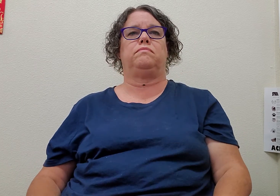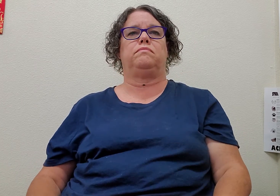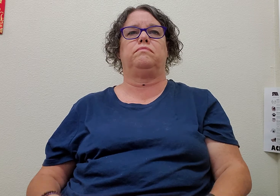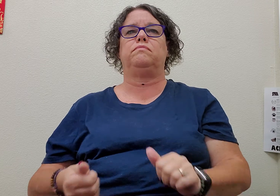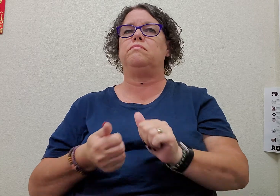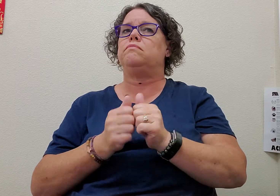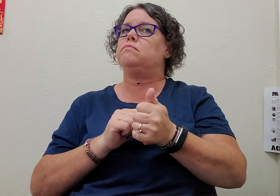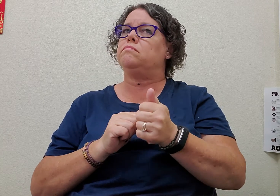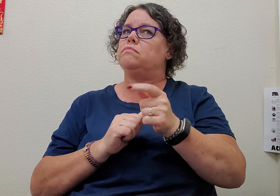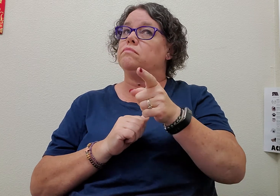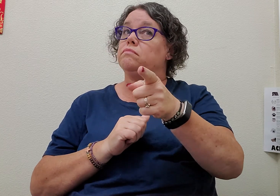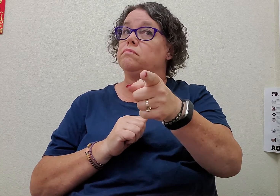How you?